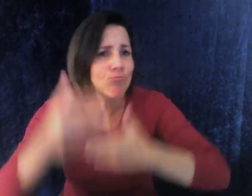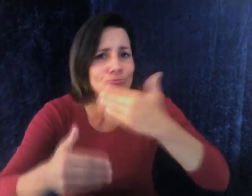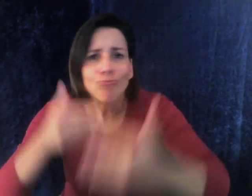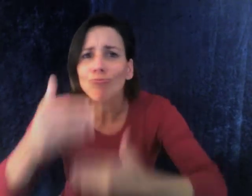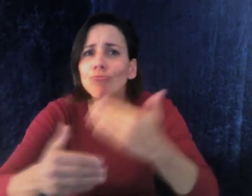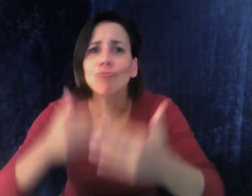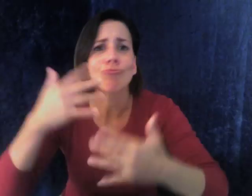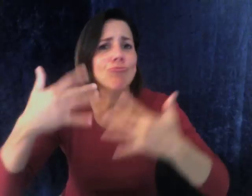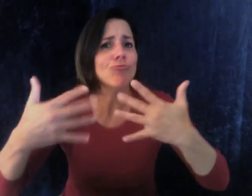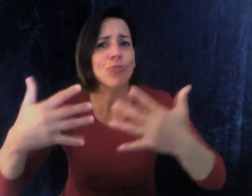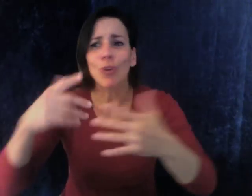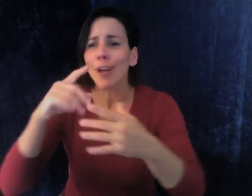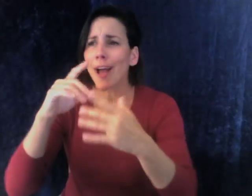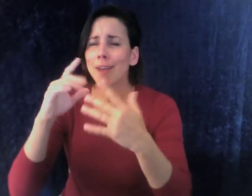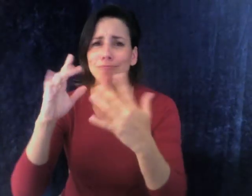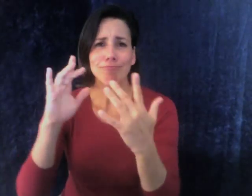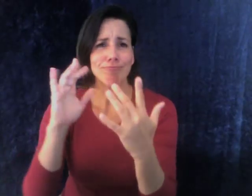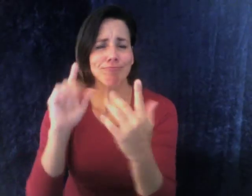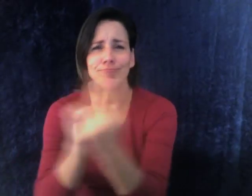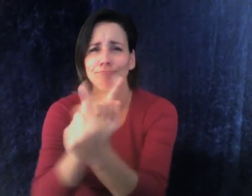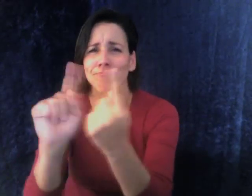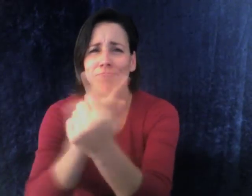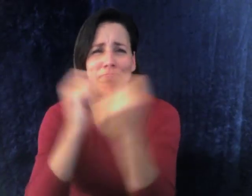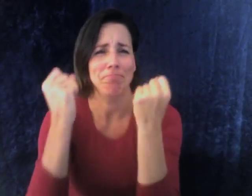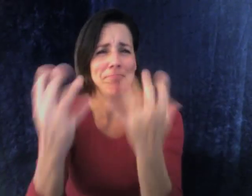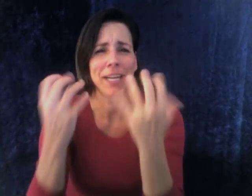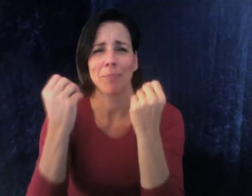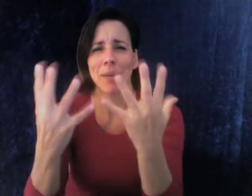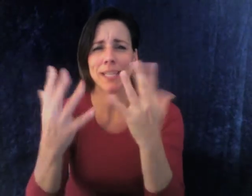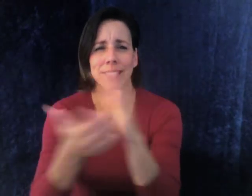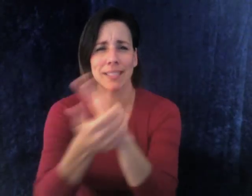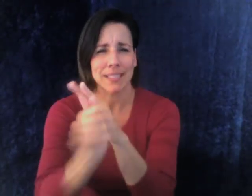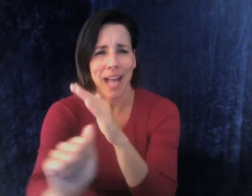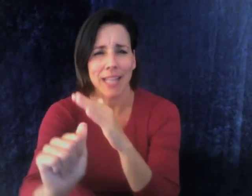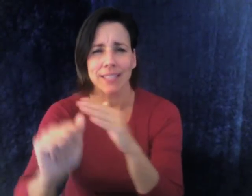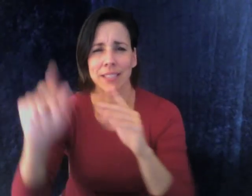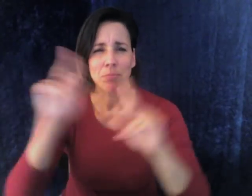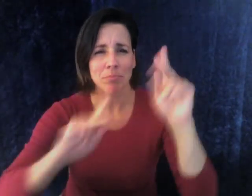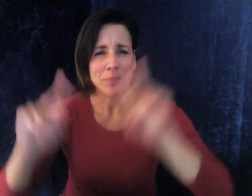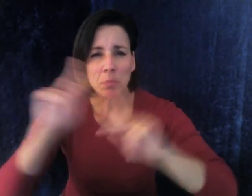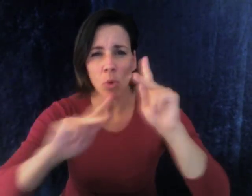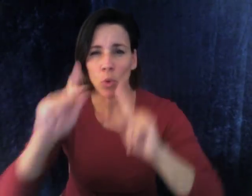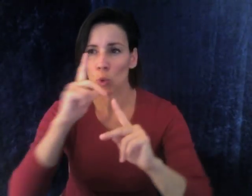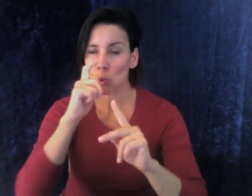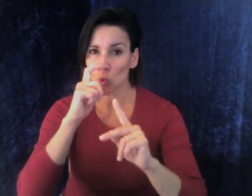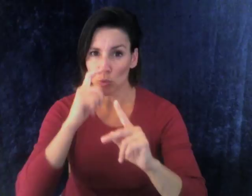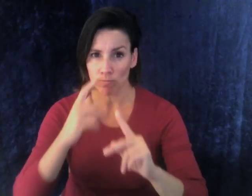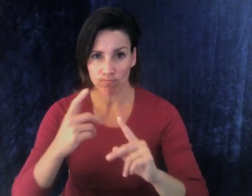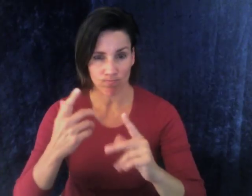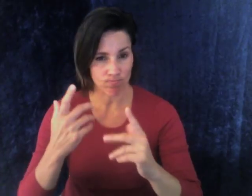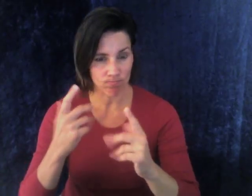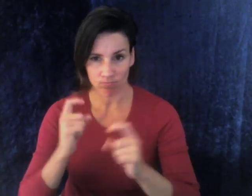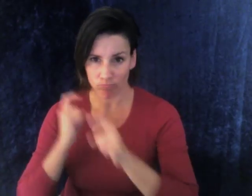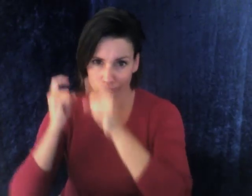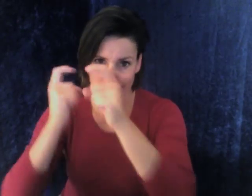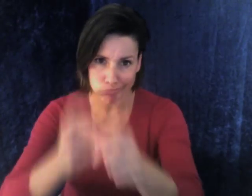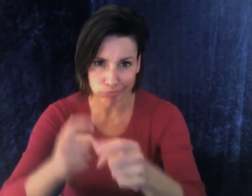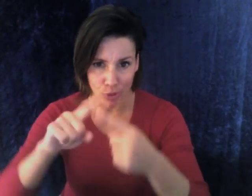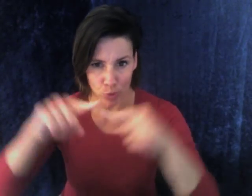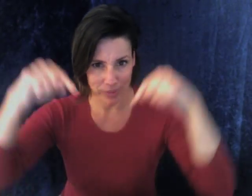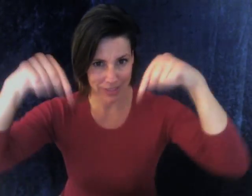in a small group and working with many talented professionals who have contributed